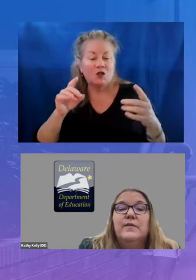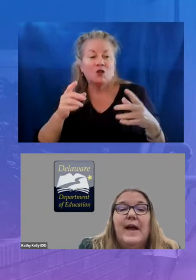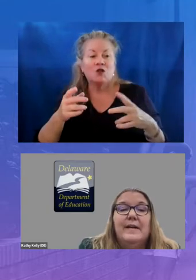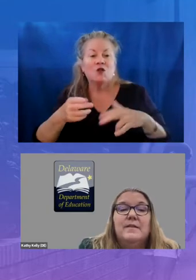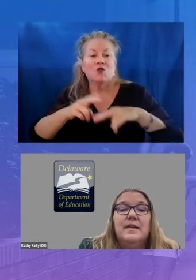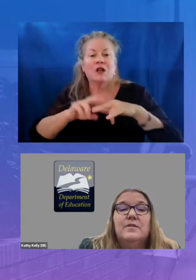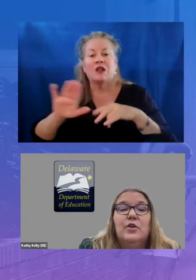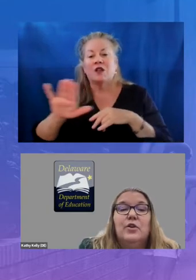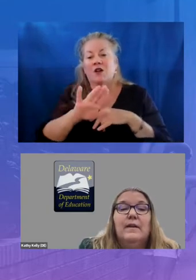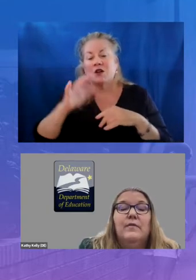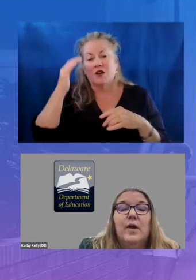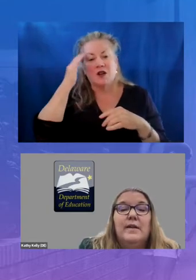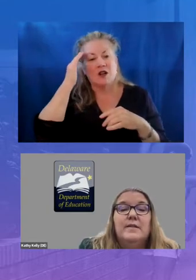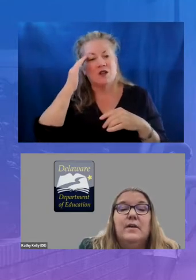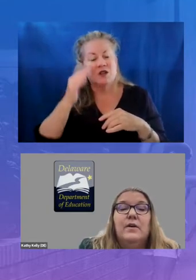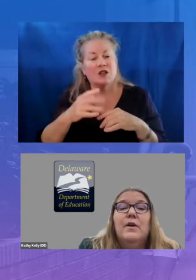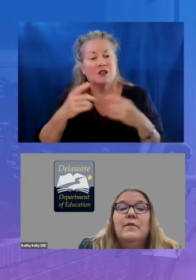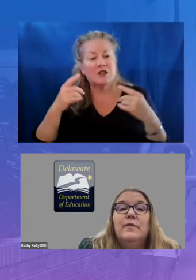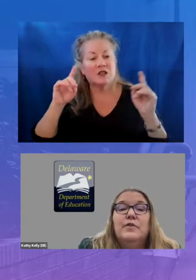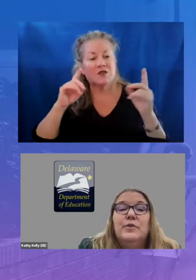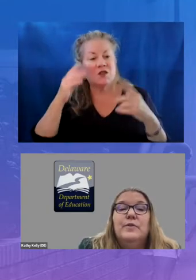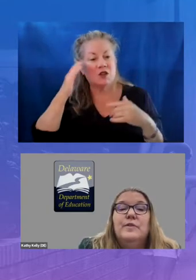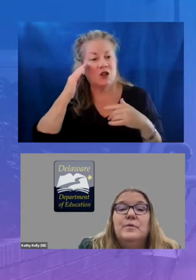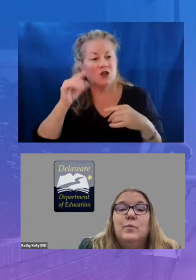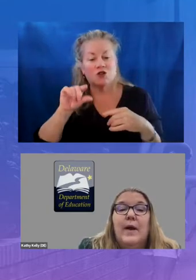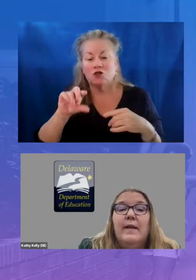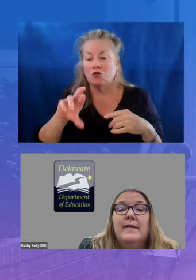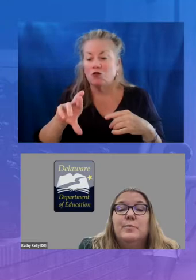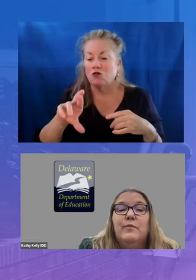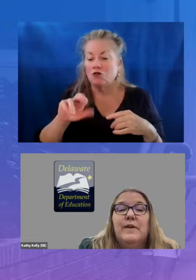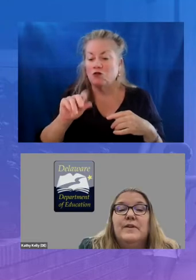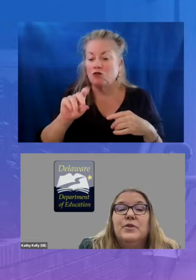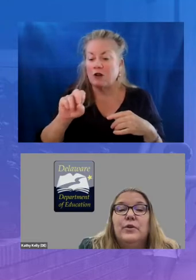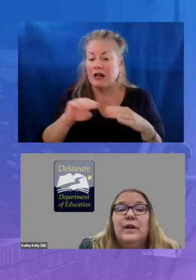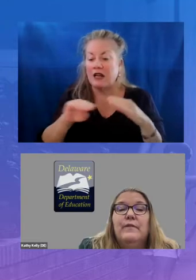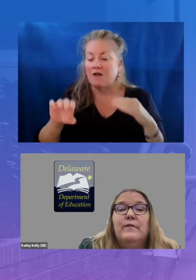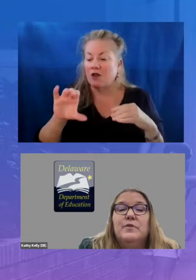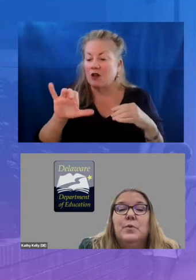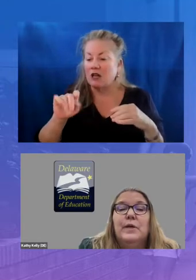access to grade level content for students as well as professional learning for school and